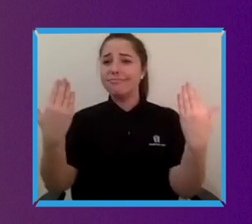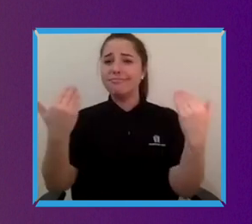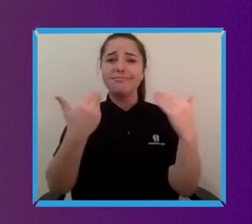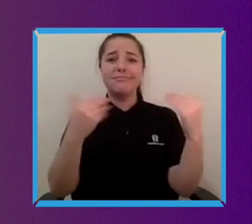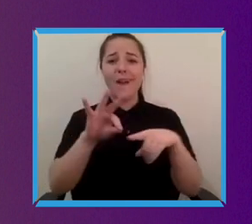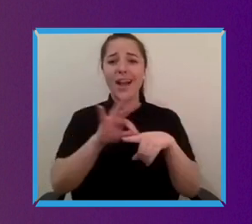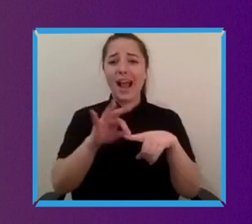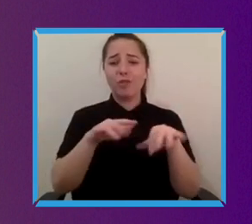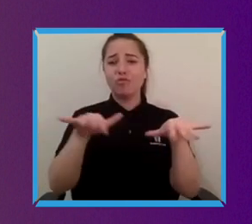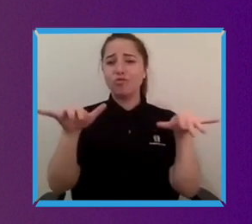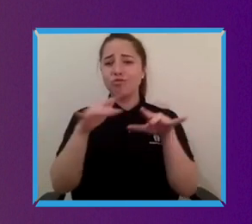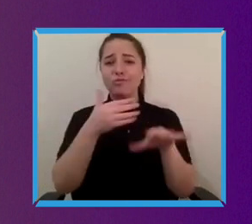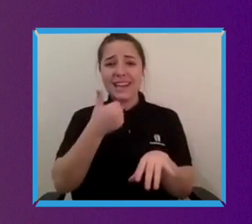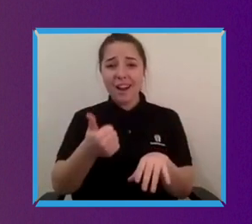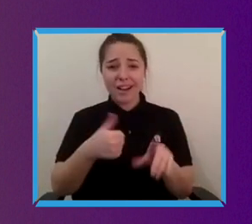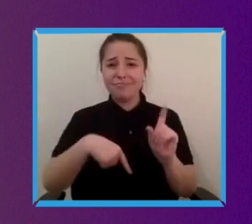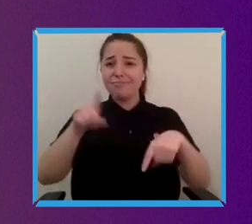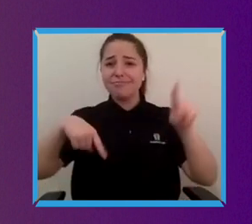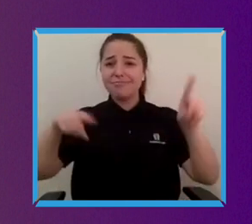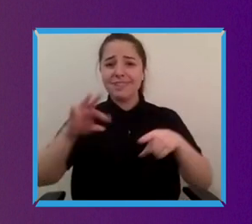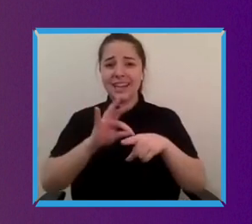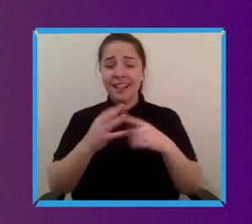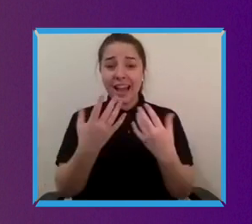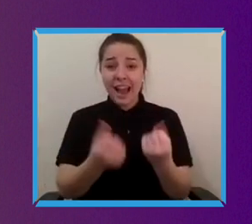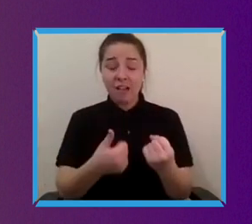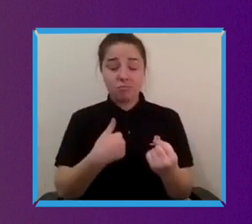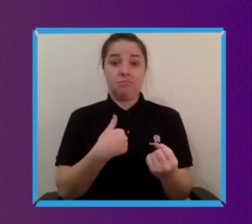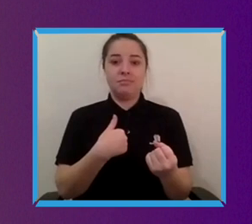a variety of colours and so on which I think is great but it's been